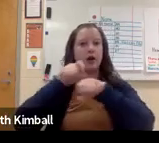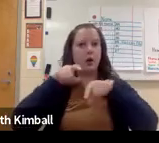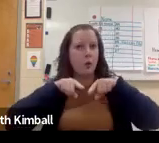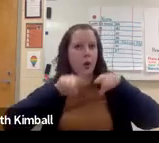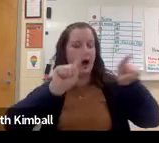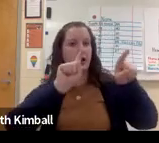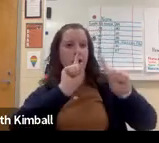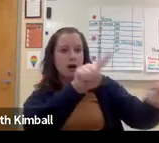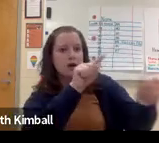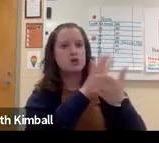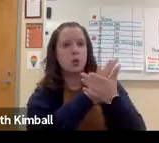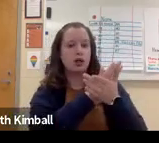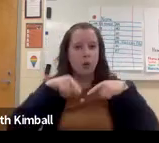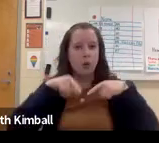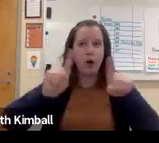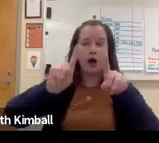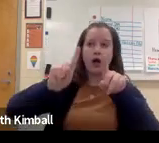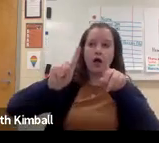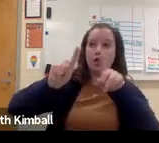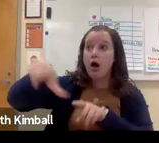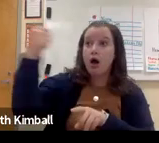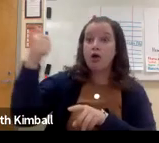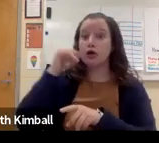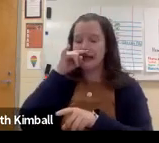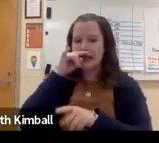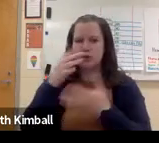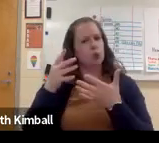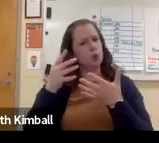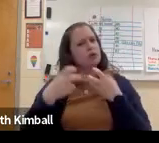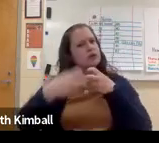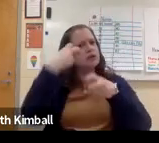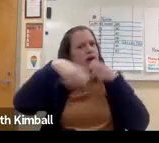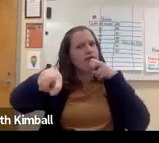And when you think about them learning a new language such as ASL, picking up that language